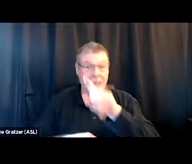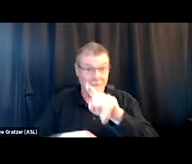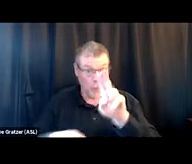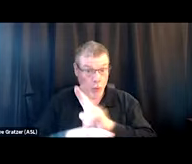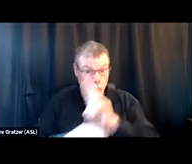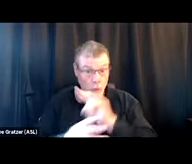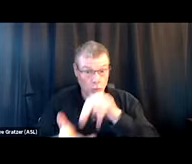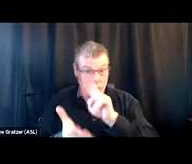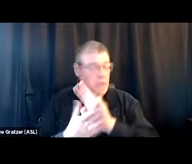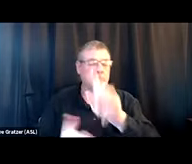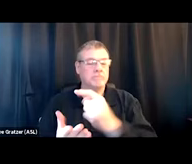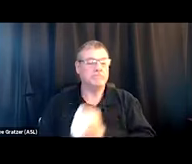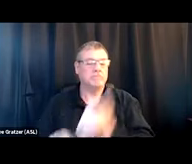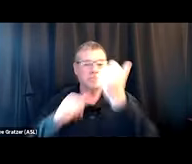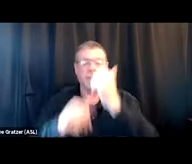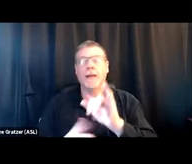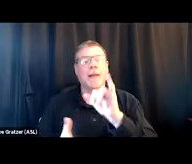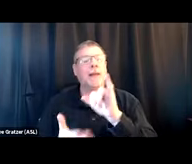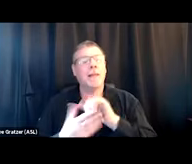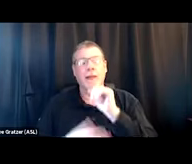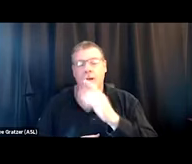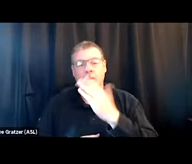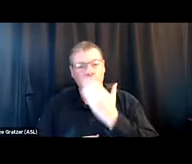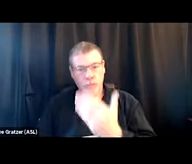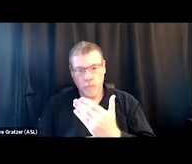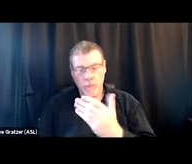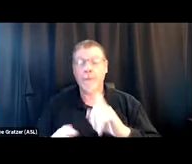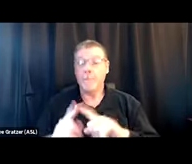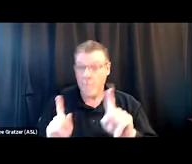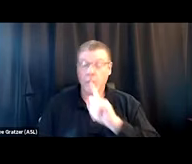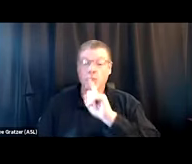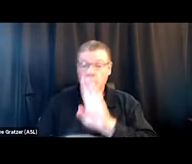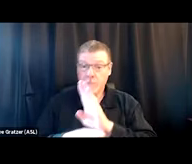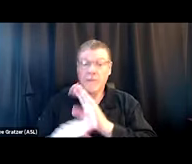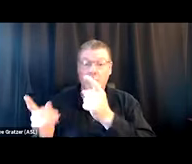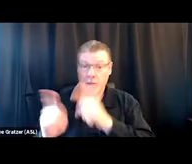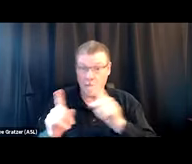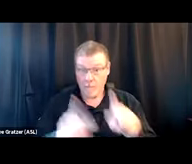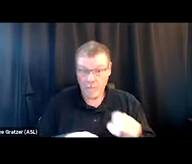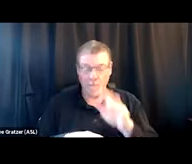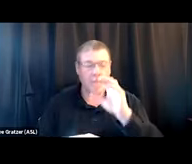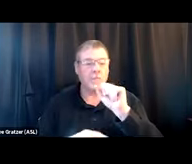We know that's certainly not best practice, but it's something that exists. So they might not want people to know that, like,